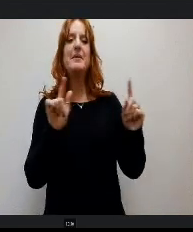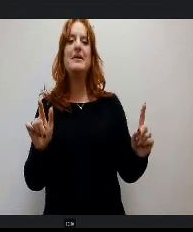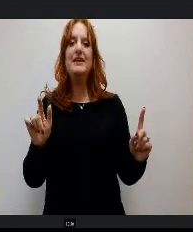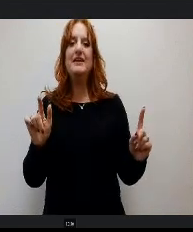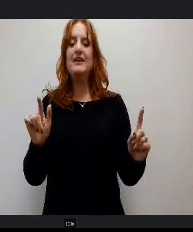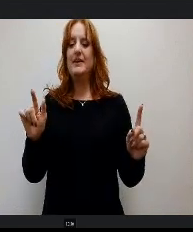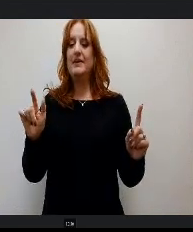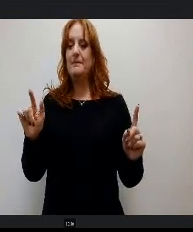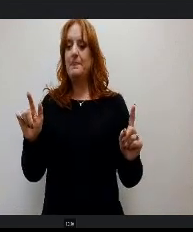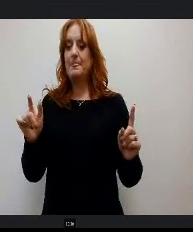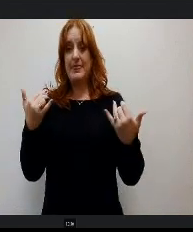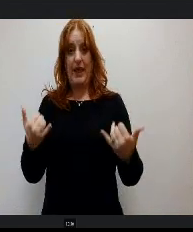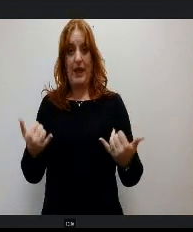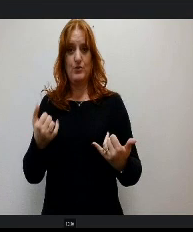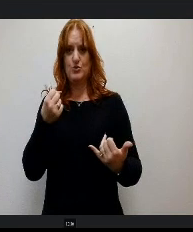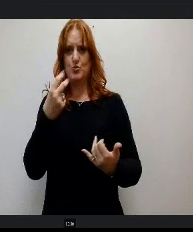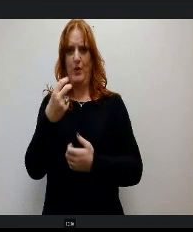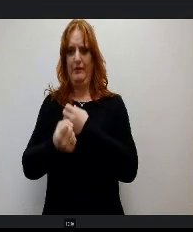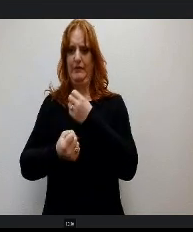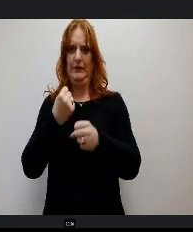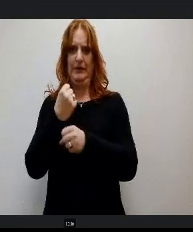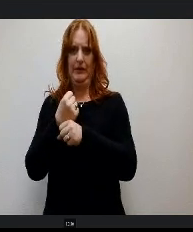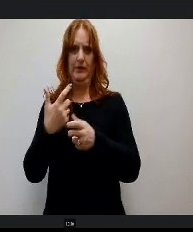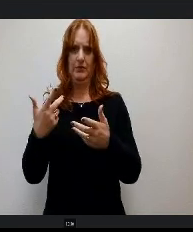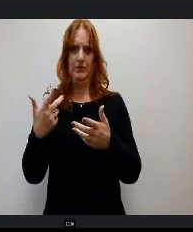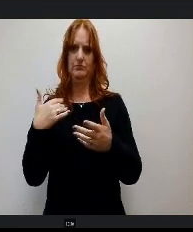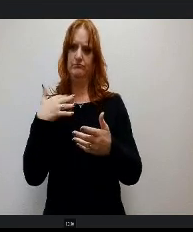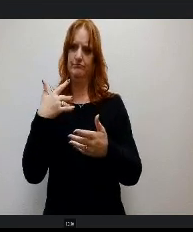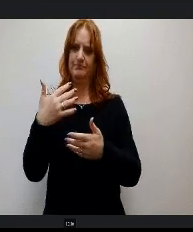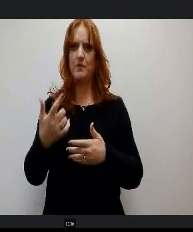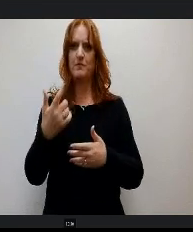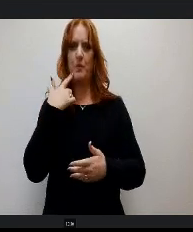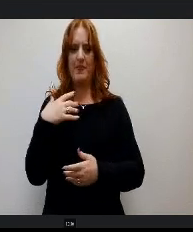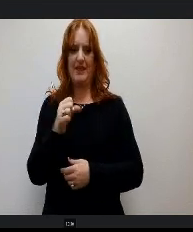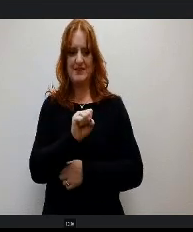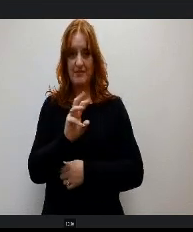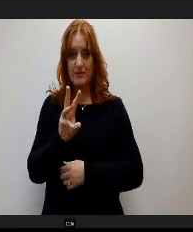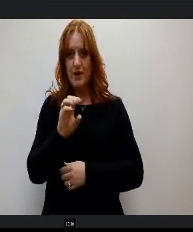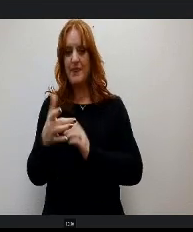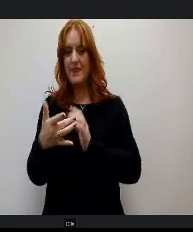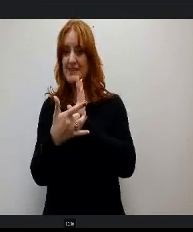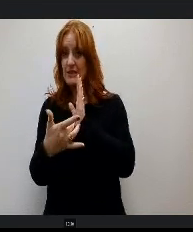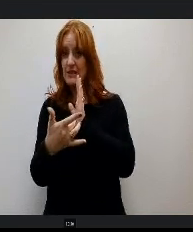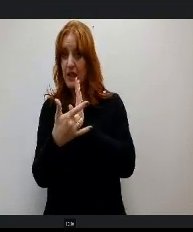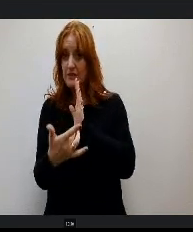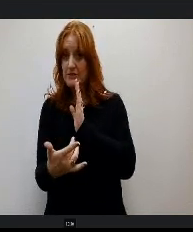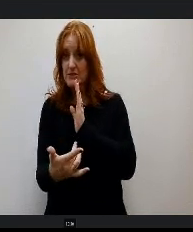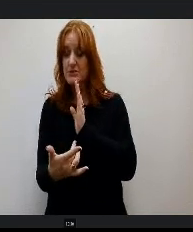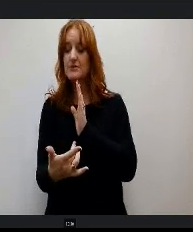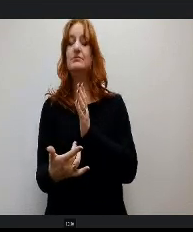We're 12 years farther into the software and the technology, and we were